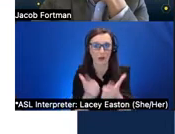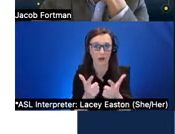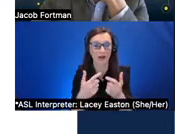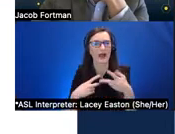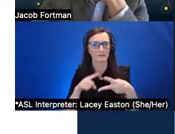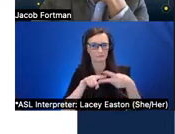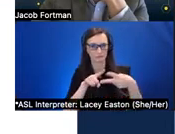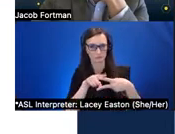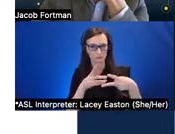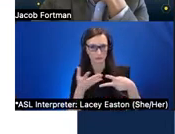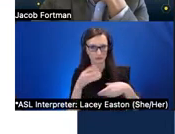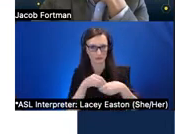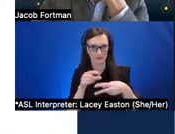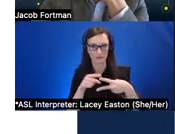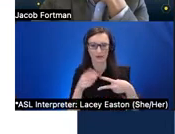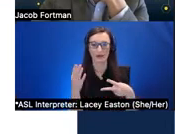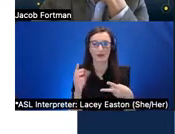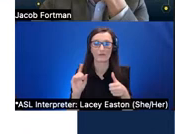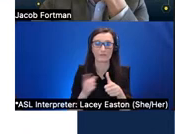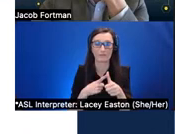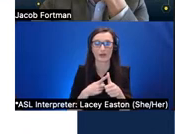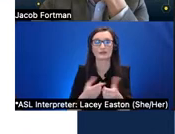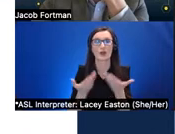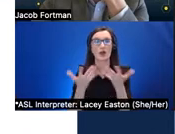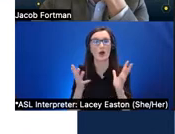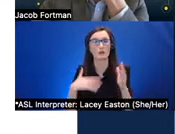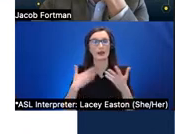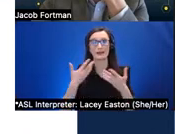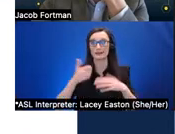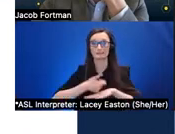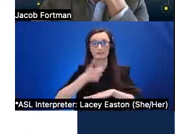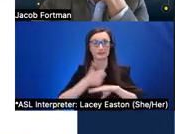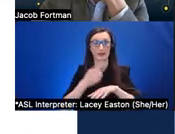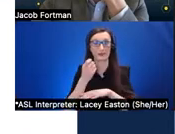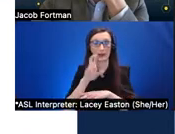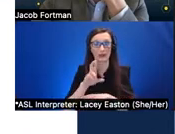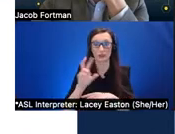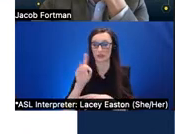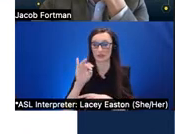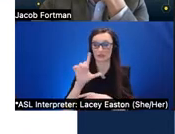make existing digital xr experiences accessible and on the other hand using xr and metaphors